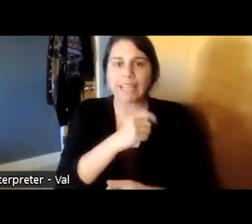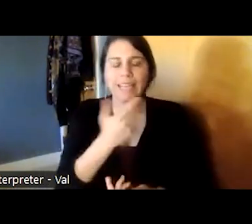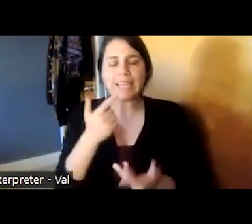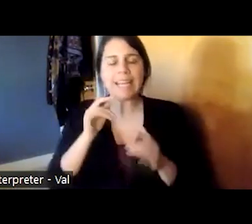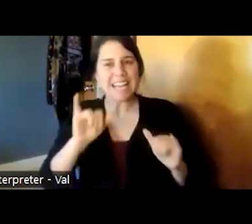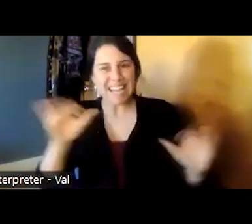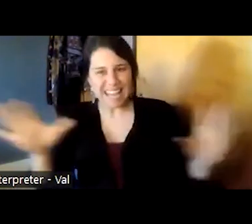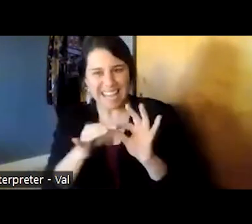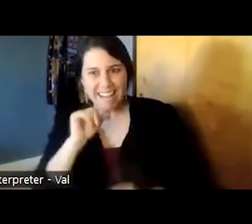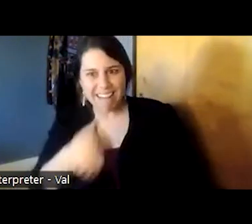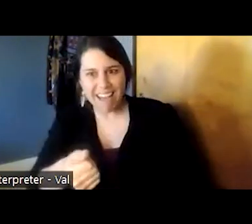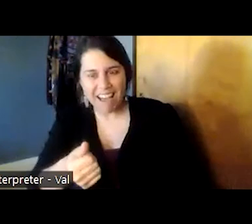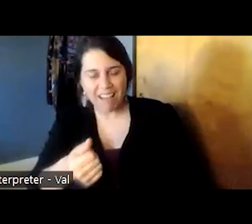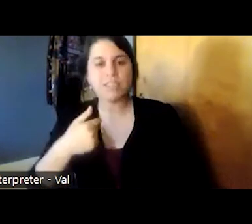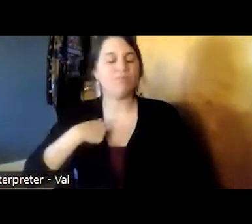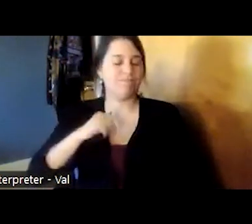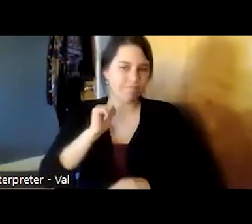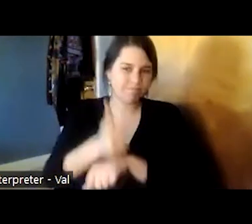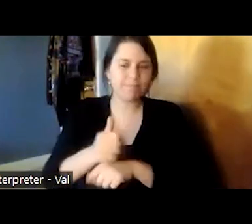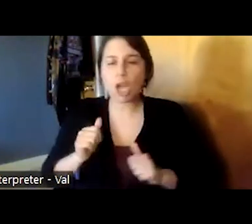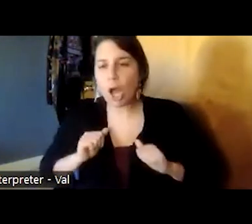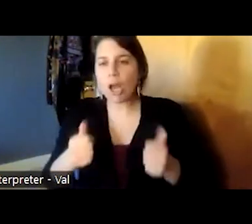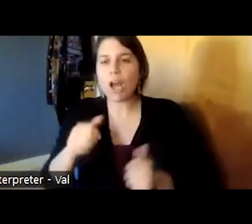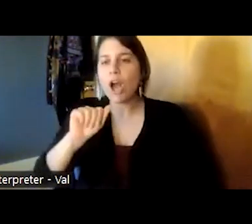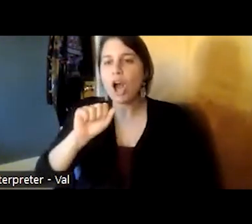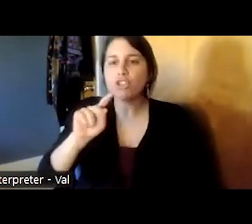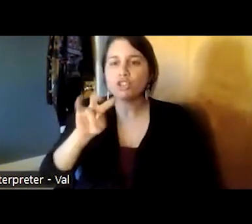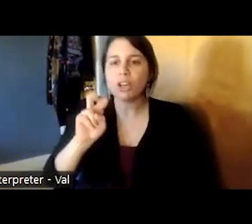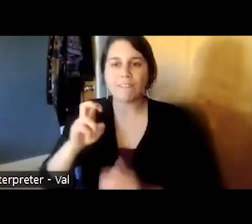assertive community treatment team to get out of the walls of our clinic to go into the